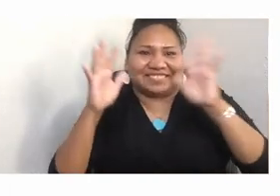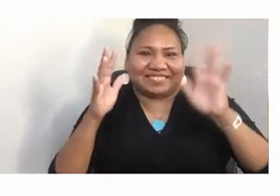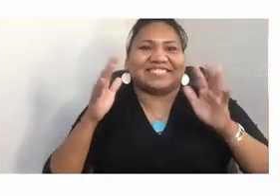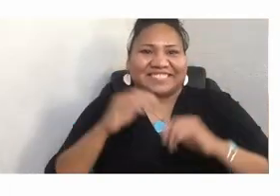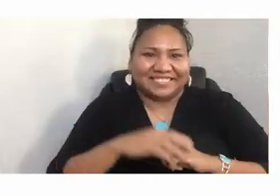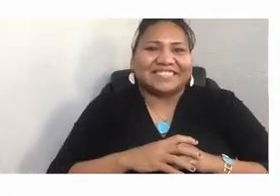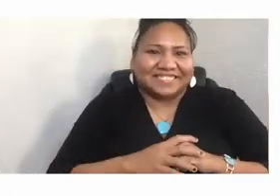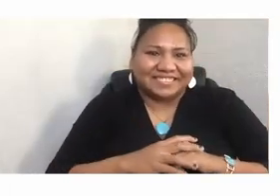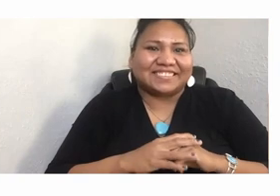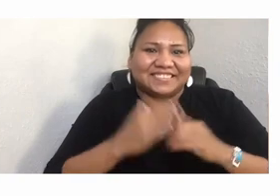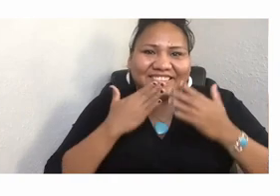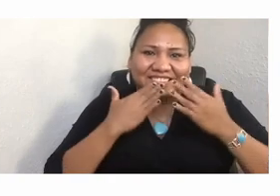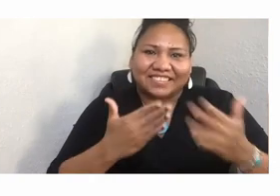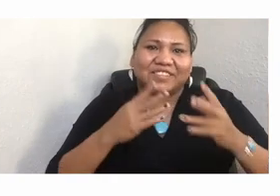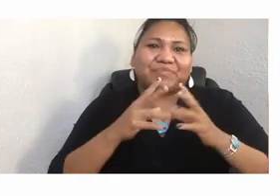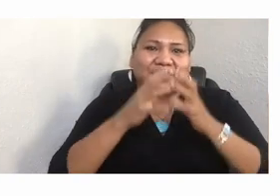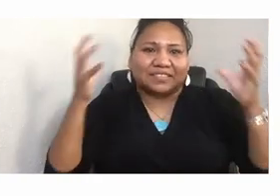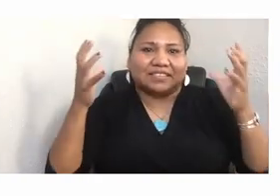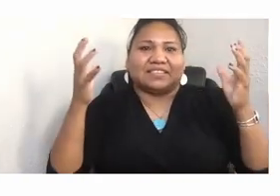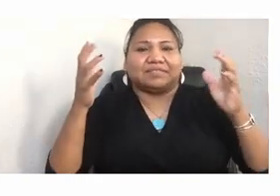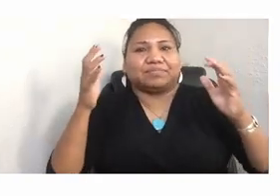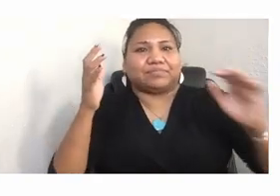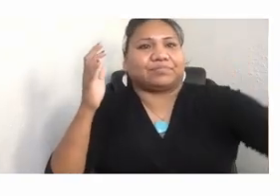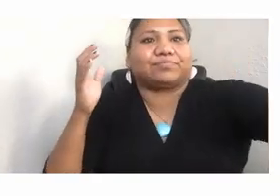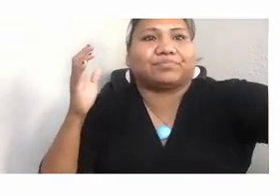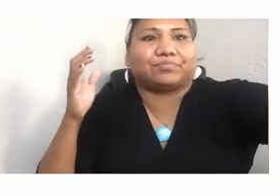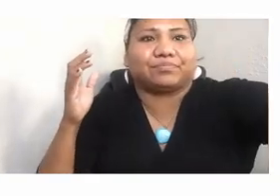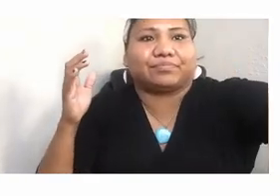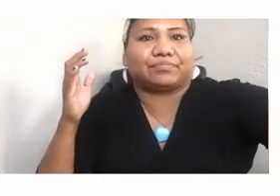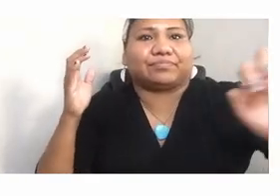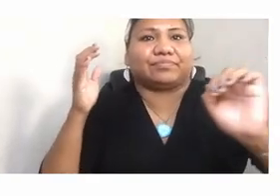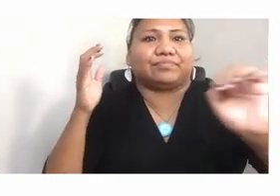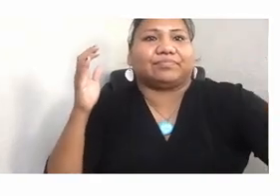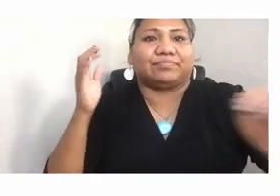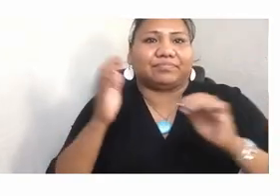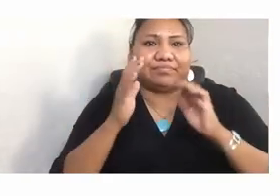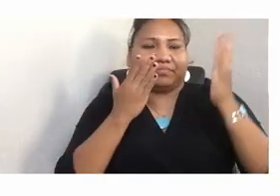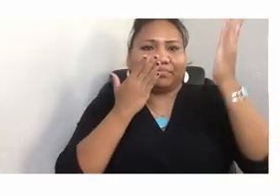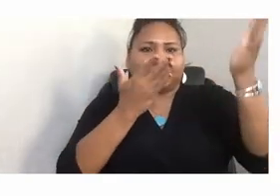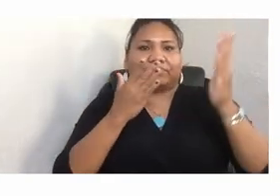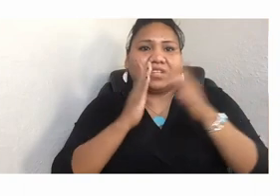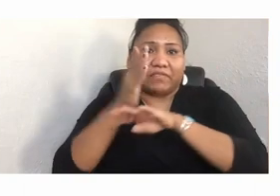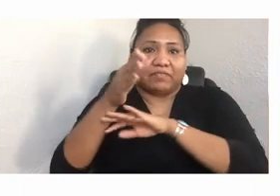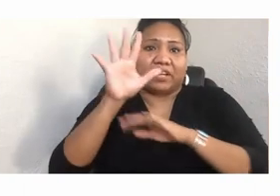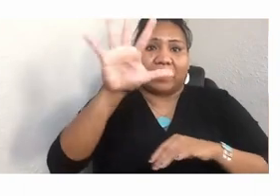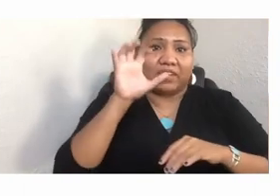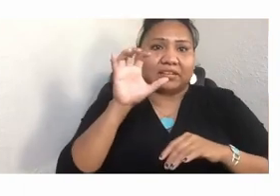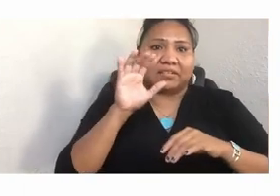today, over 500 people that are on this Zoom meeting.